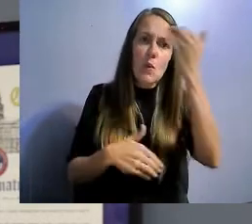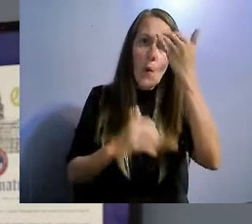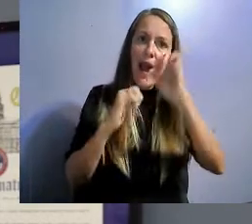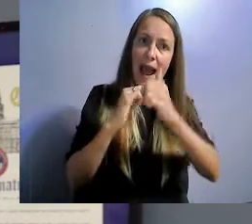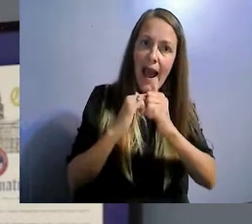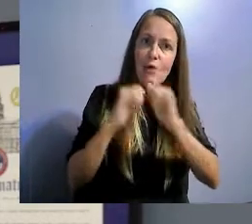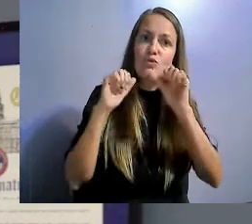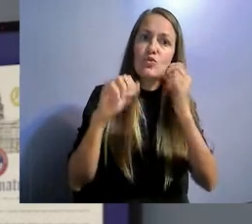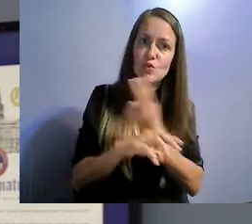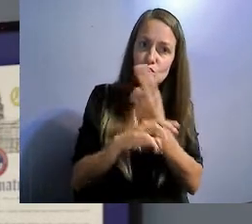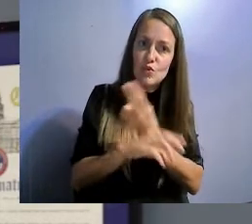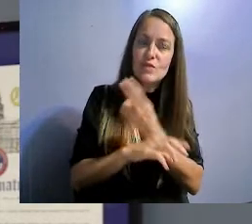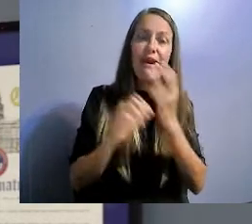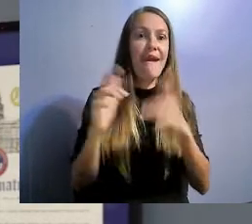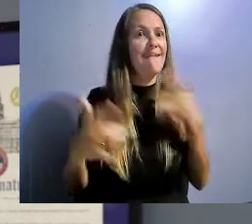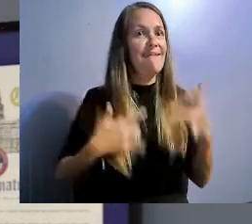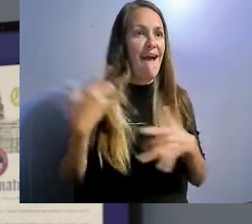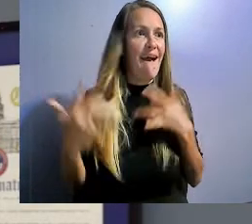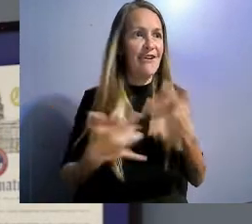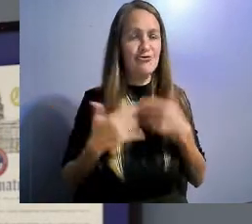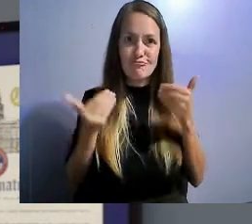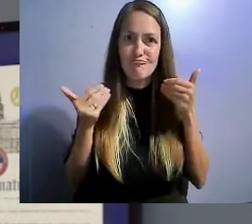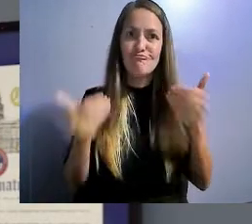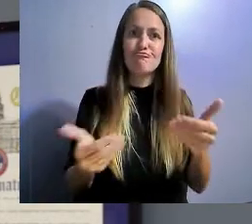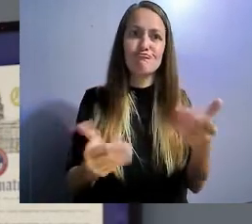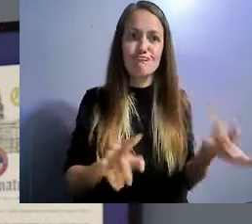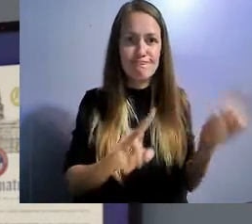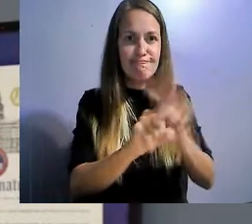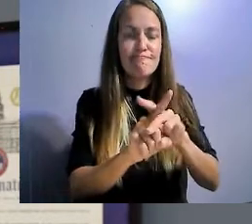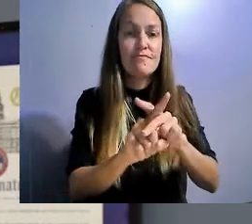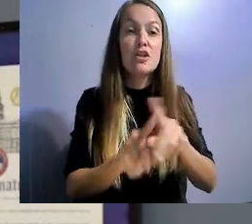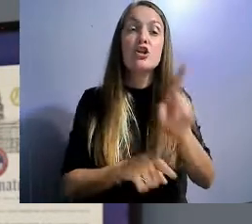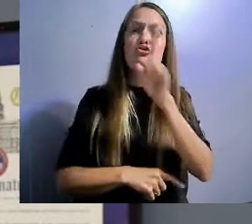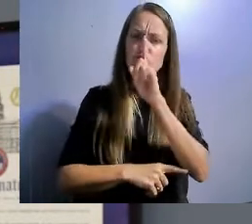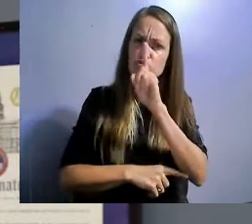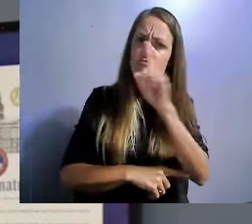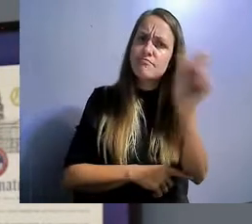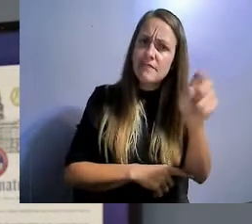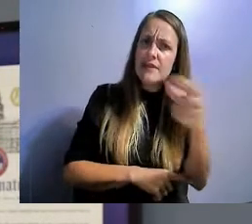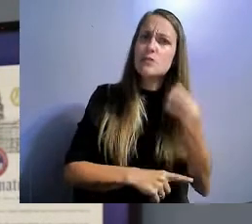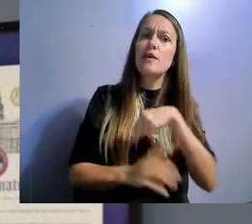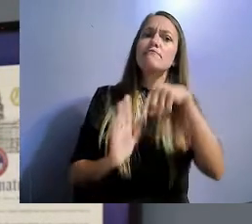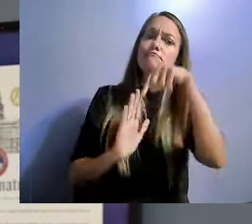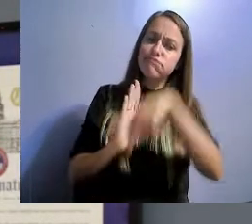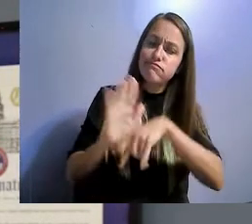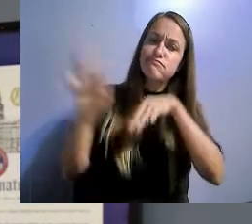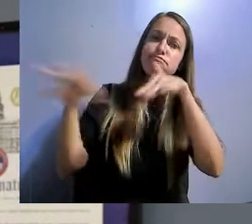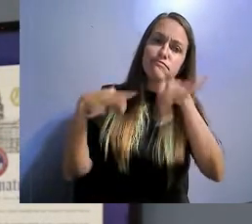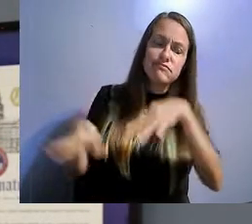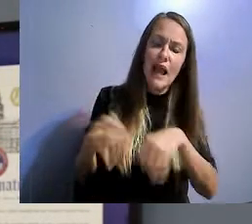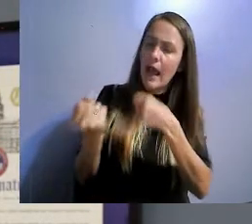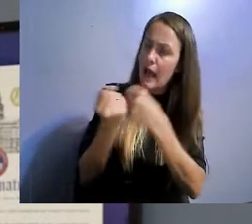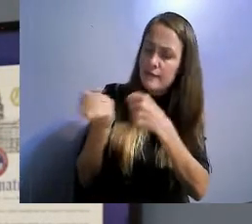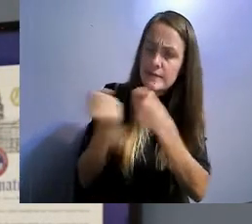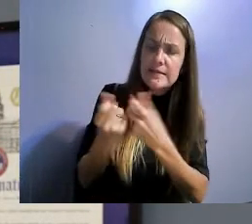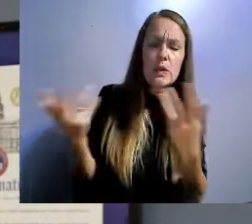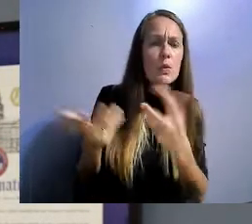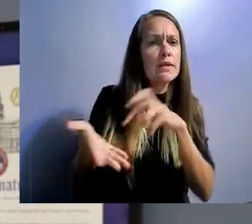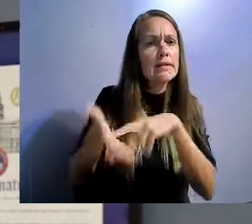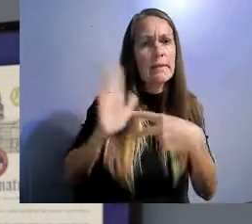Sure, we go into depth about what advocacy is and of course, how it can be distinguished from other source of social justice work.